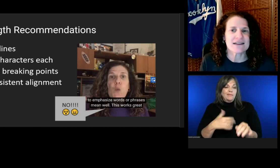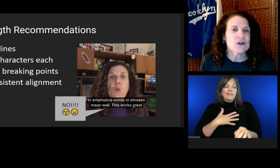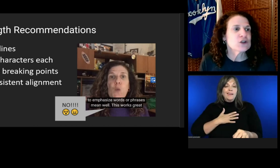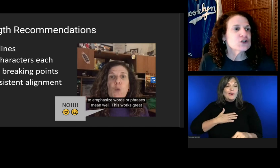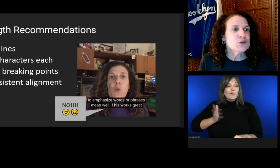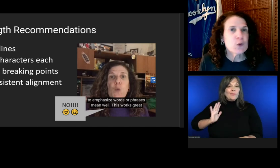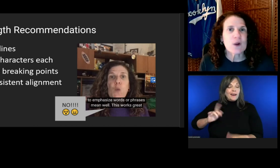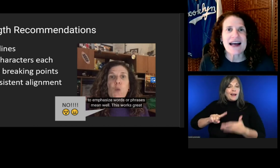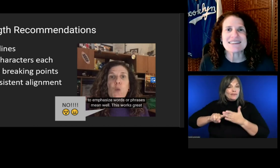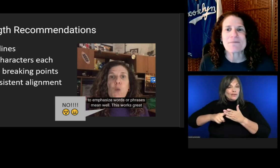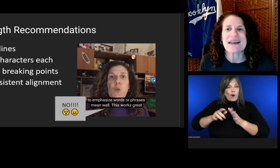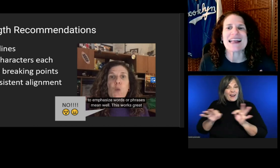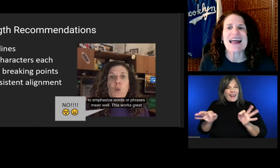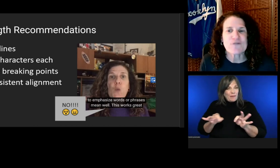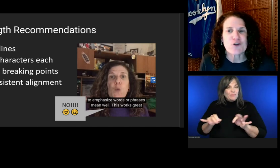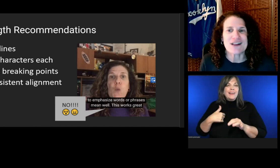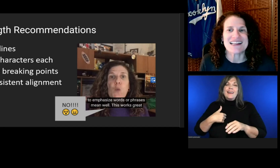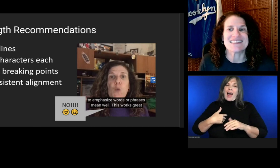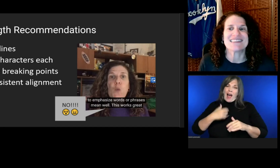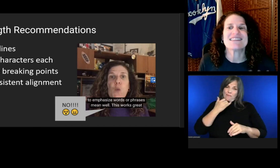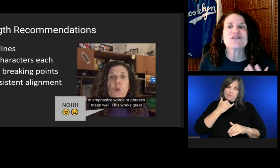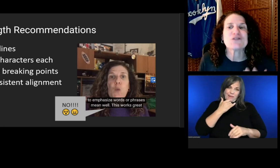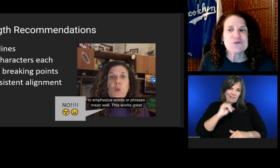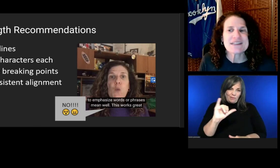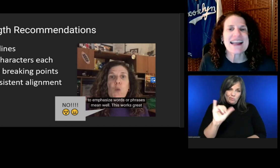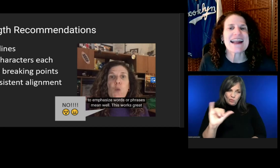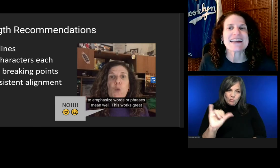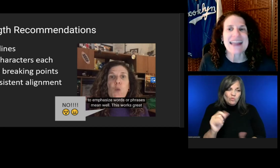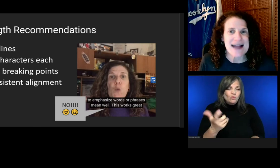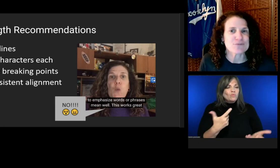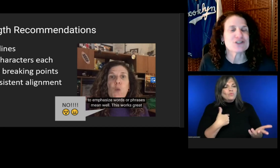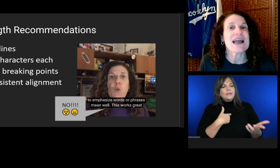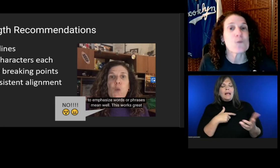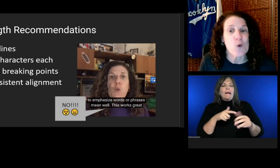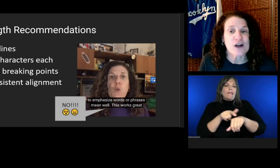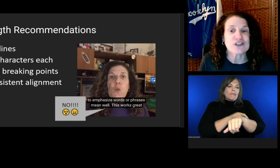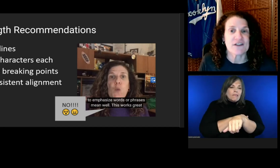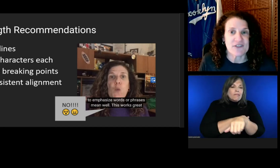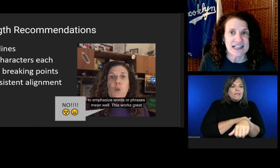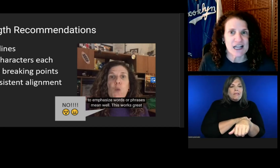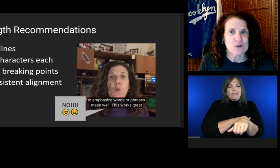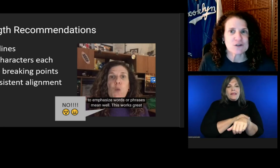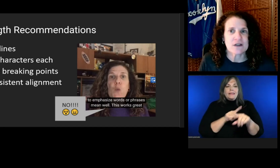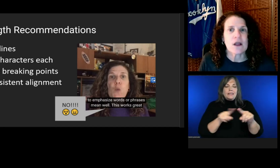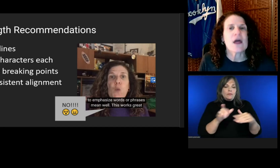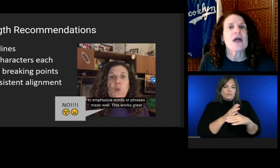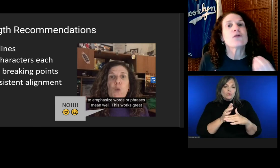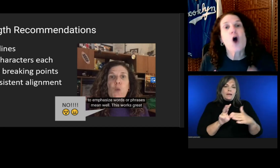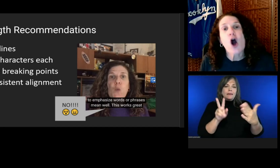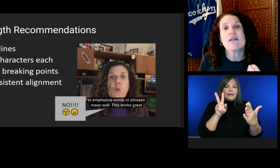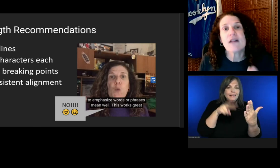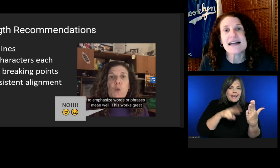Short lines make it effortless to scan captions and watch the videos.